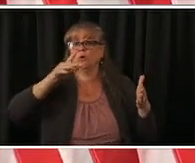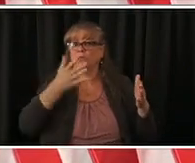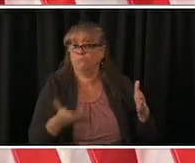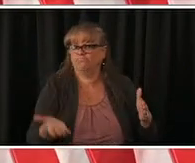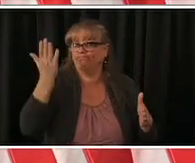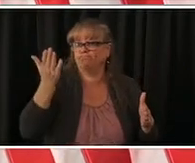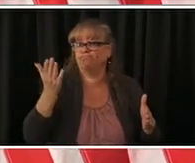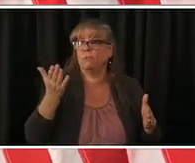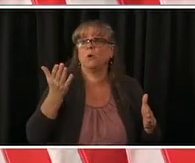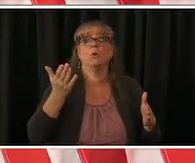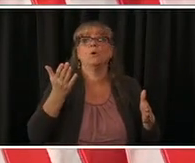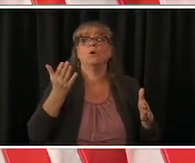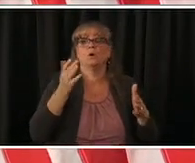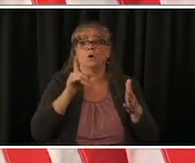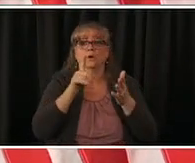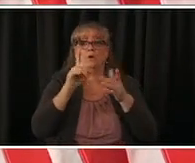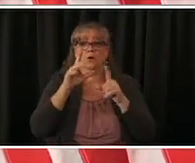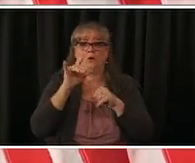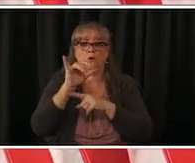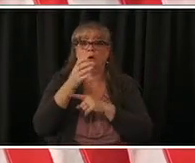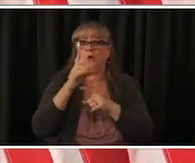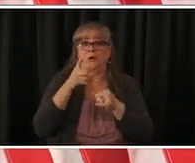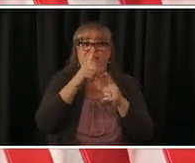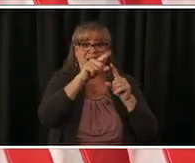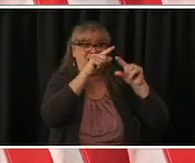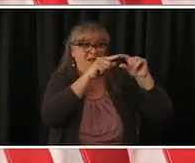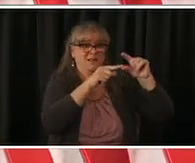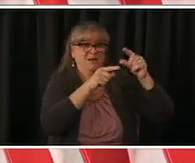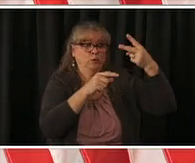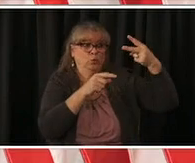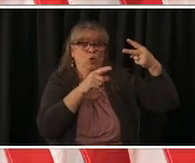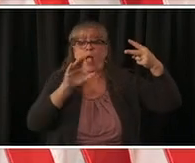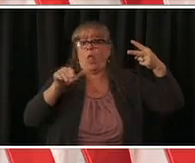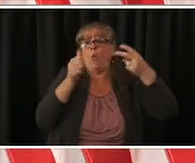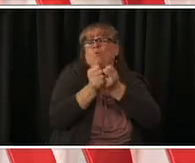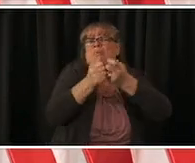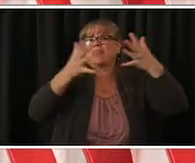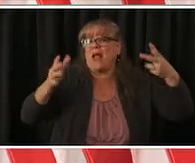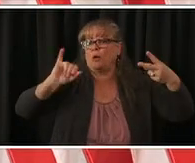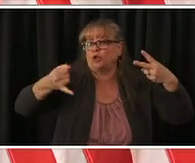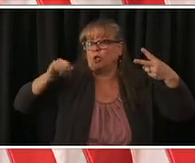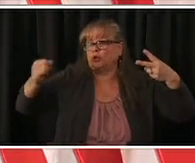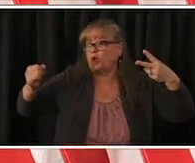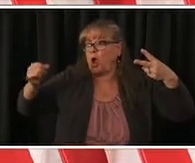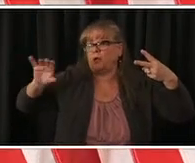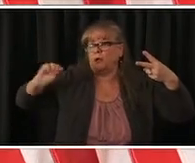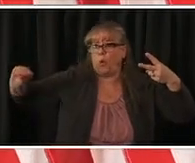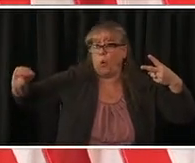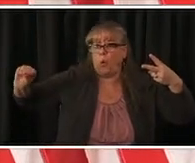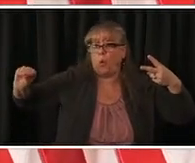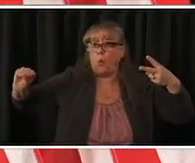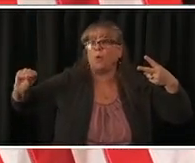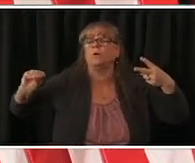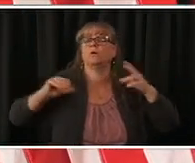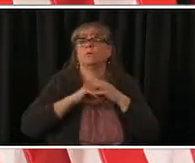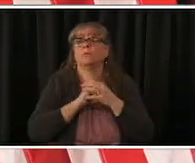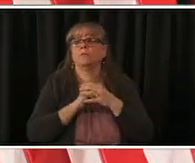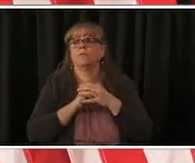we don't know the exact number in the april 4th or april 11th date we also expect that the federal entity's number will be higher how much higher we don't know but it has been steadily going up